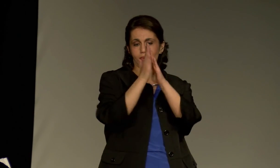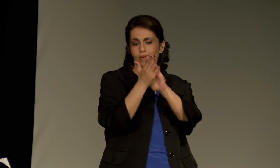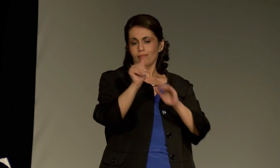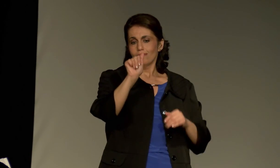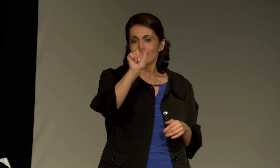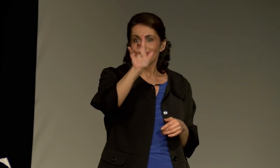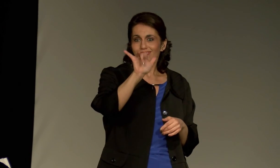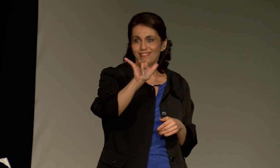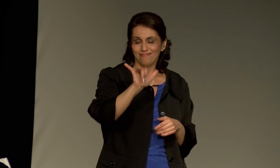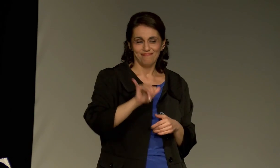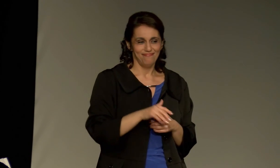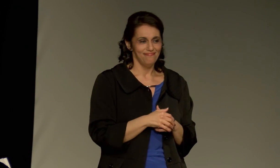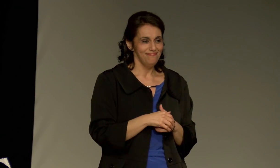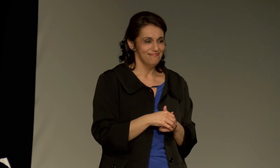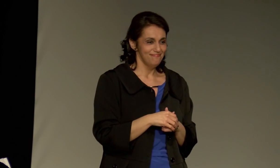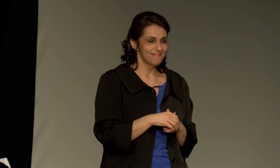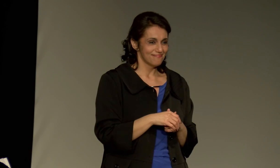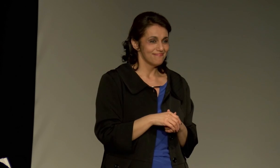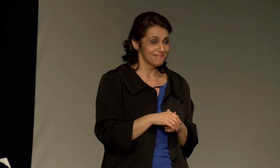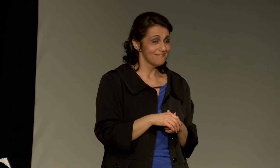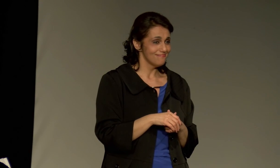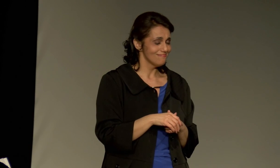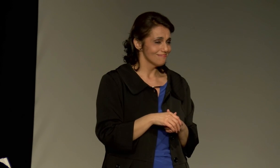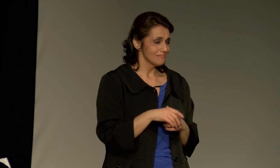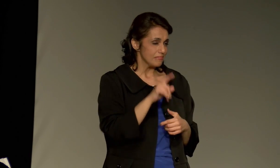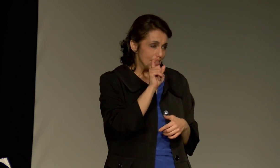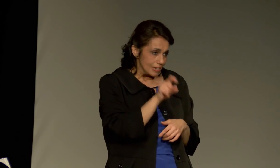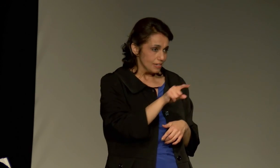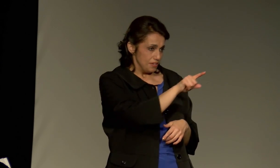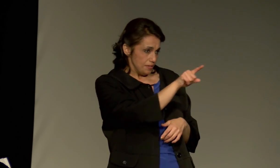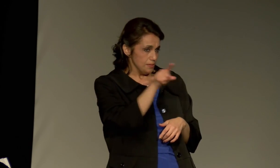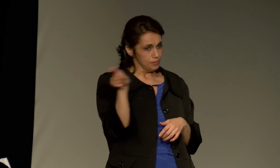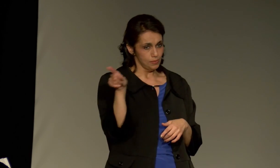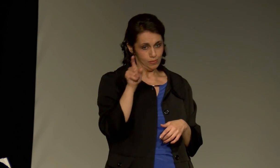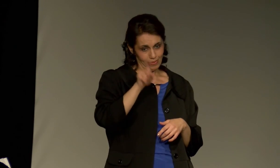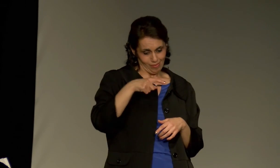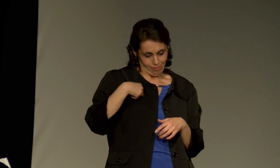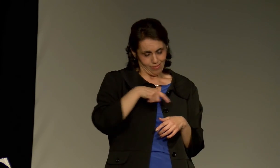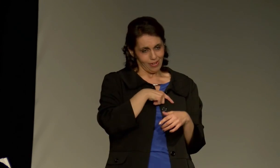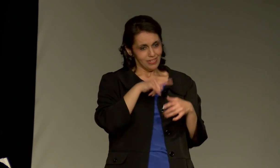That's why it's so important for you all to become allies. I need you.